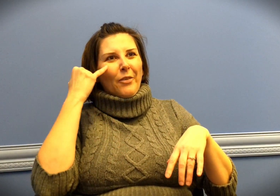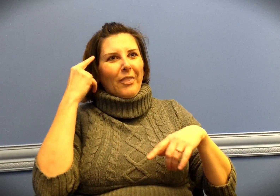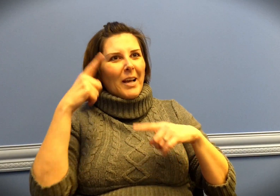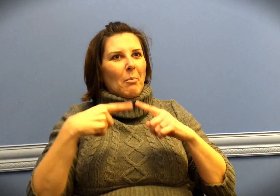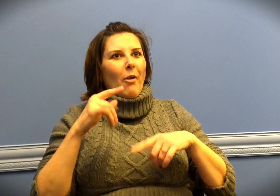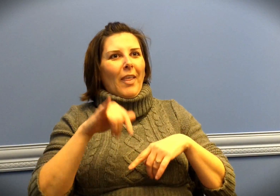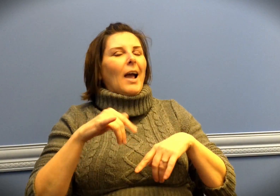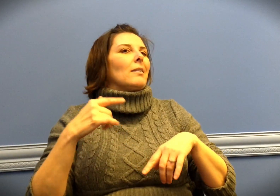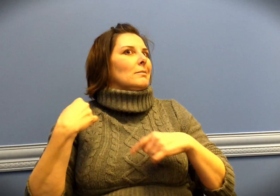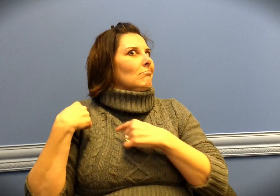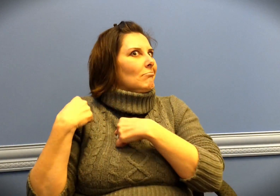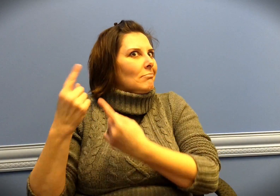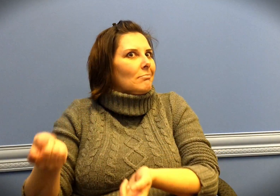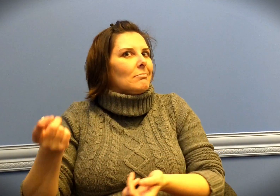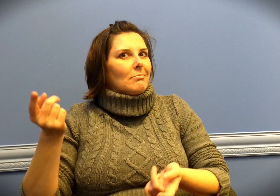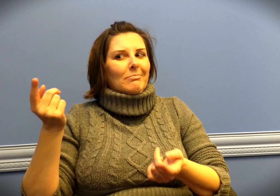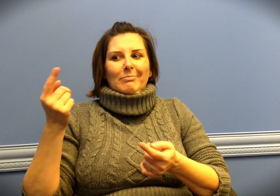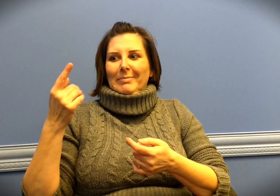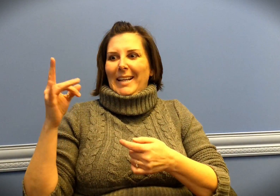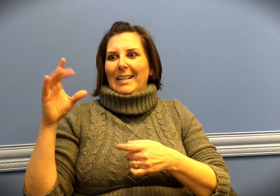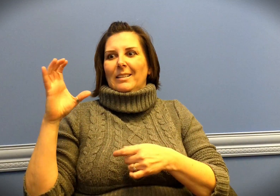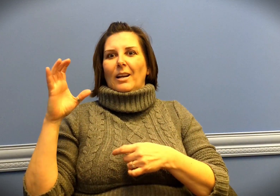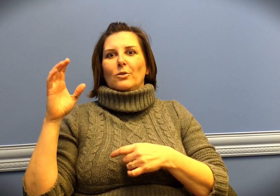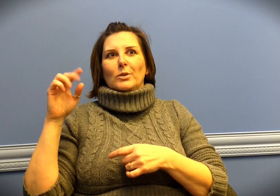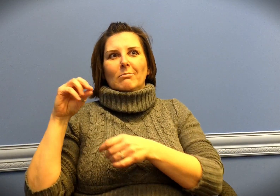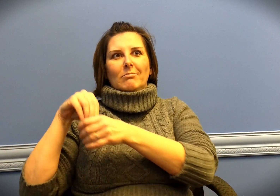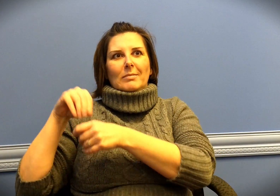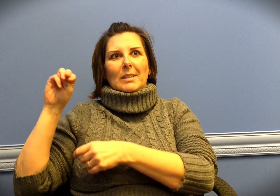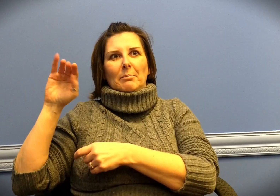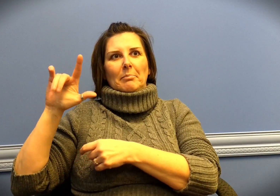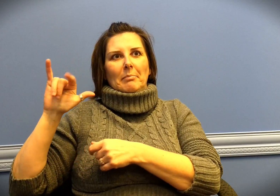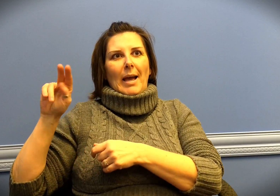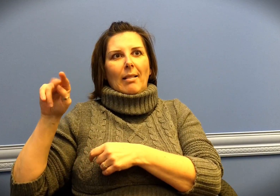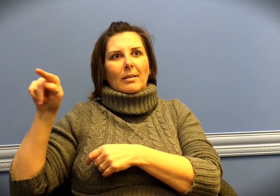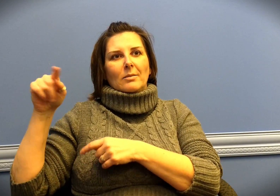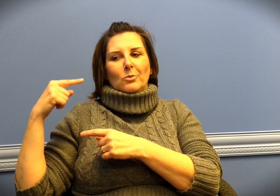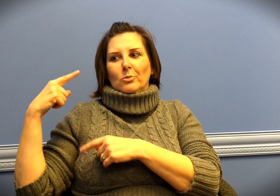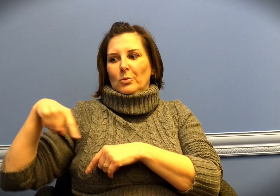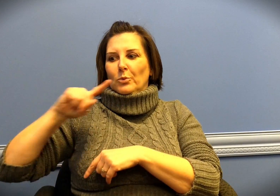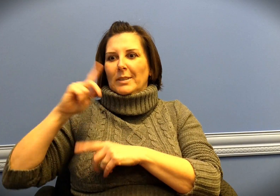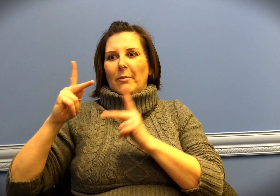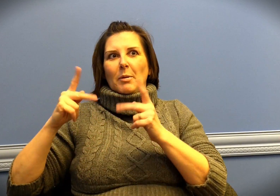If you think about it, since the Milan Conference in the 1800's,